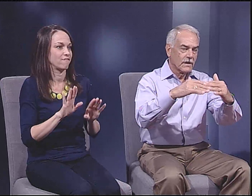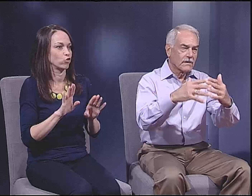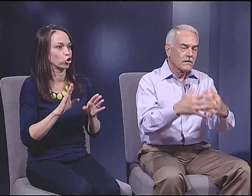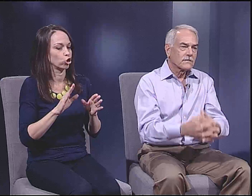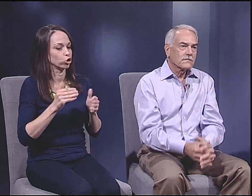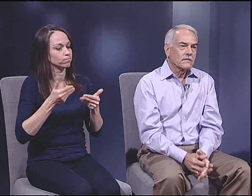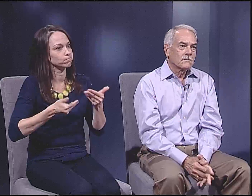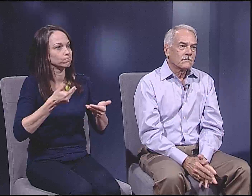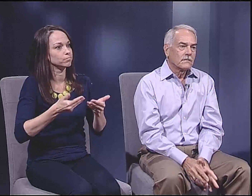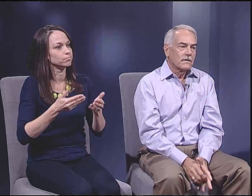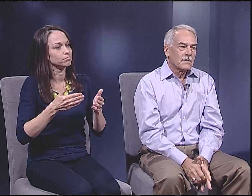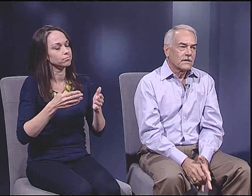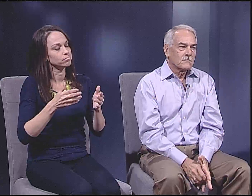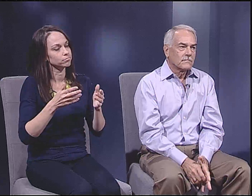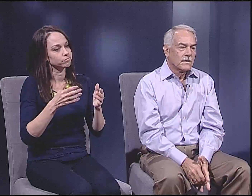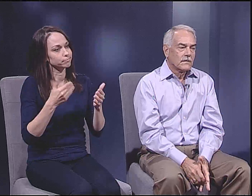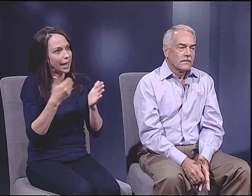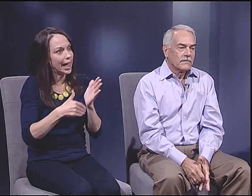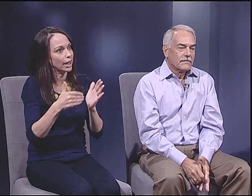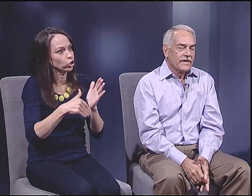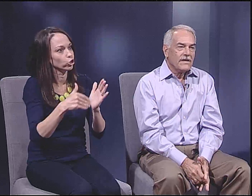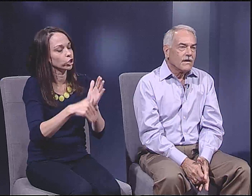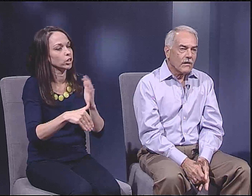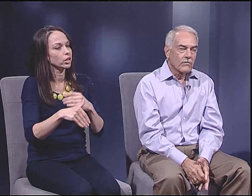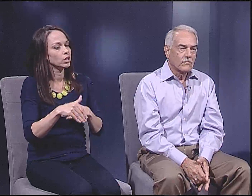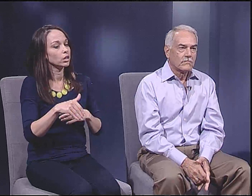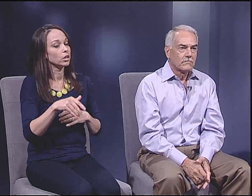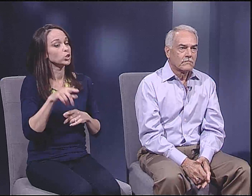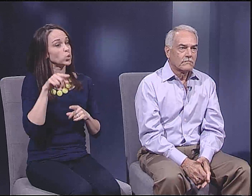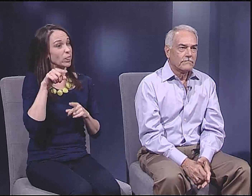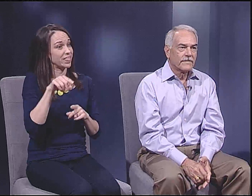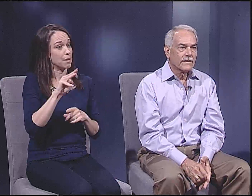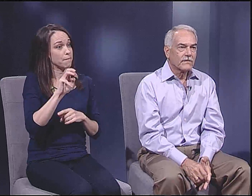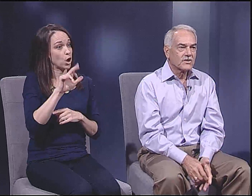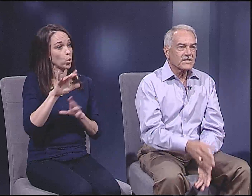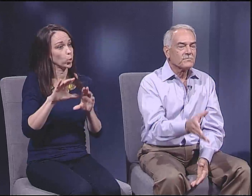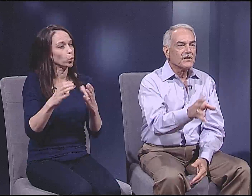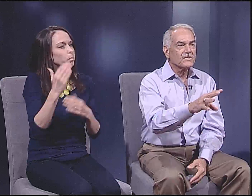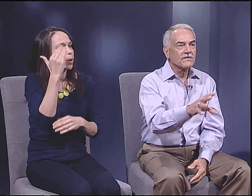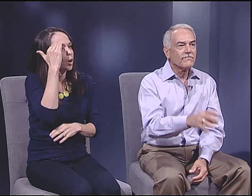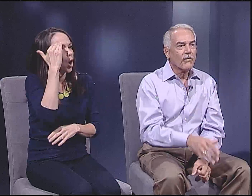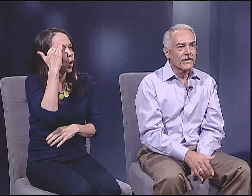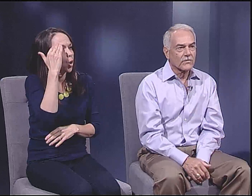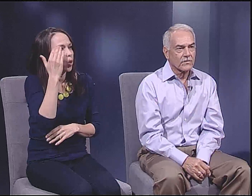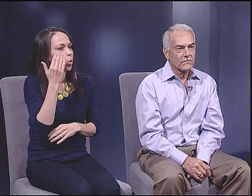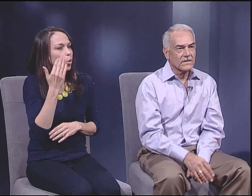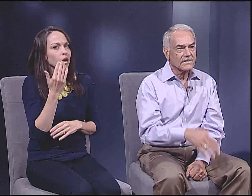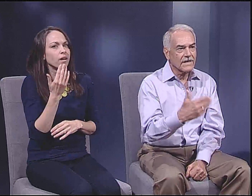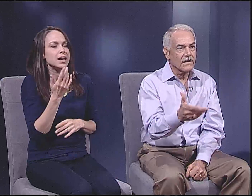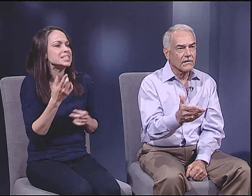And also, they know, just as much as a 4-year old can tell,